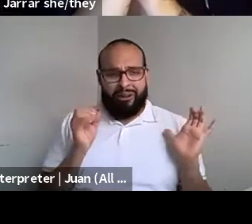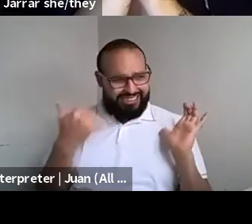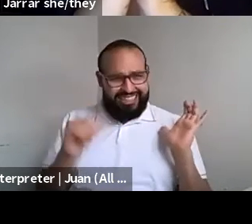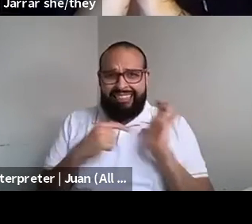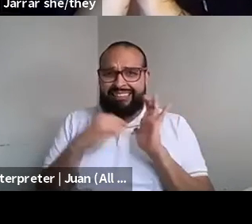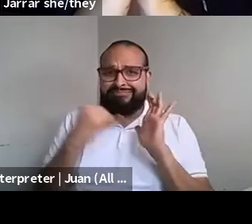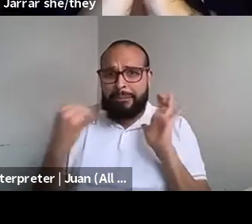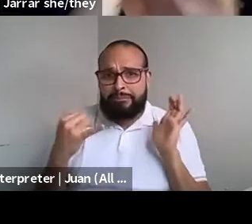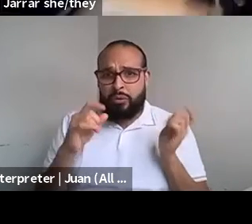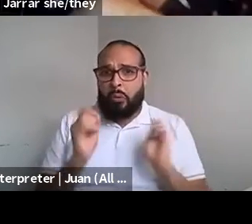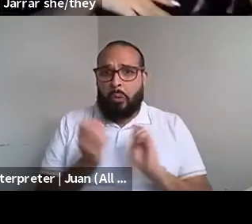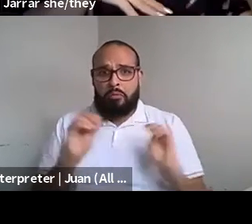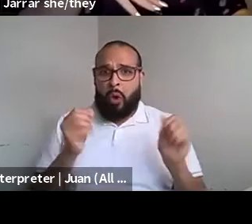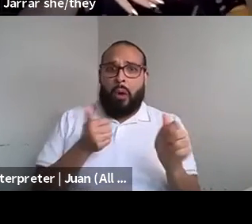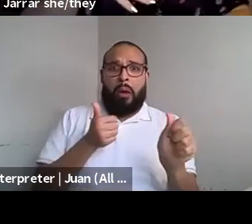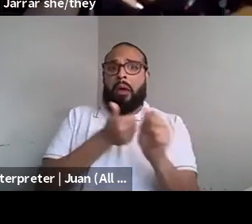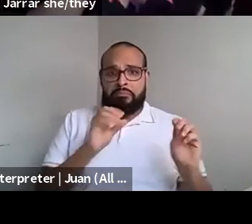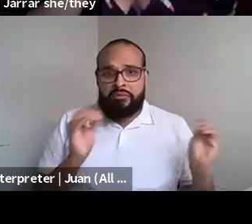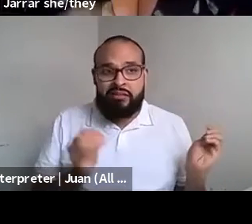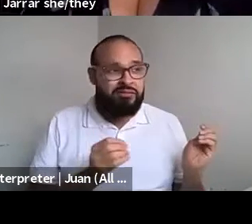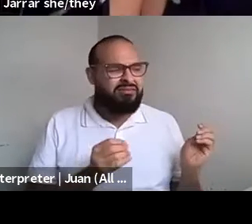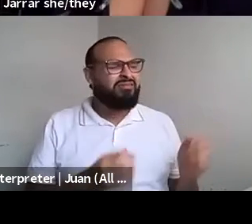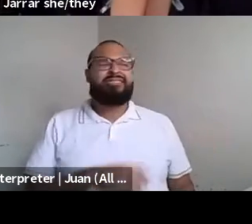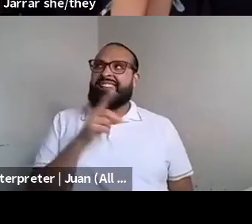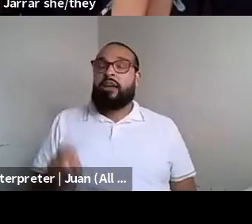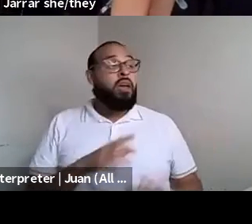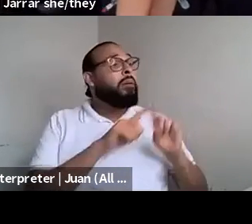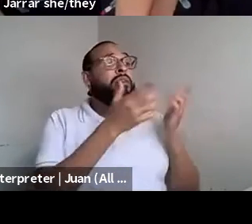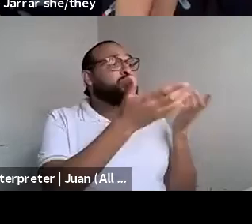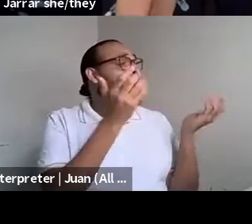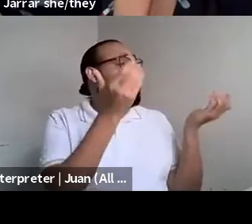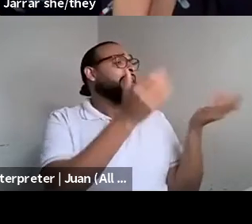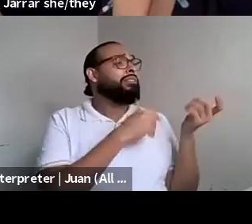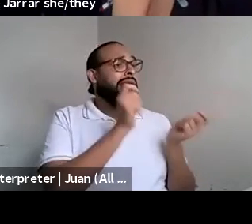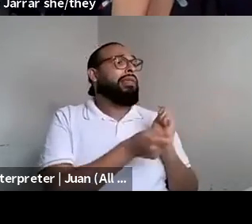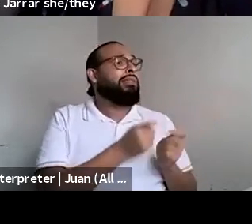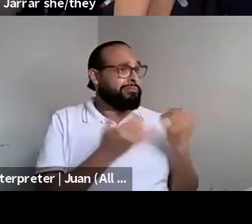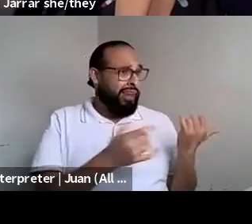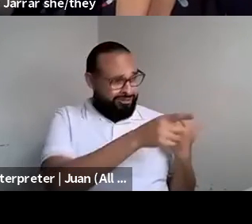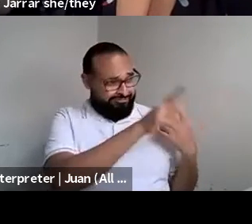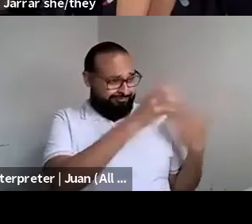Kenyon Farrow (he/him/his): Yes. Kenyon Farrow (he/him/his): You are free to Kenyon Farrow (he/him/his): Switch it up. Since you are now on the damn you know on the zoom. So you can go